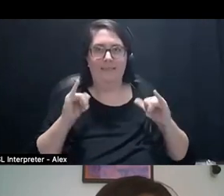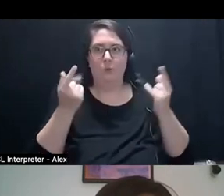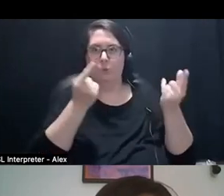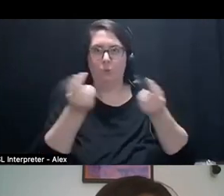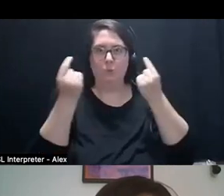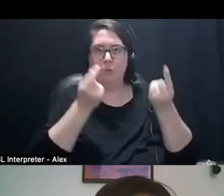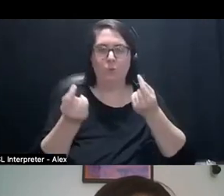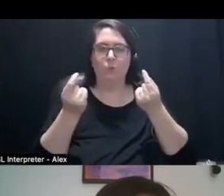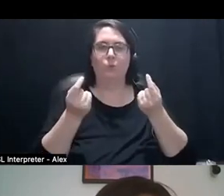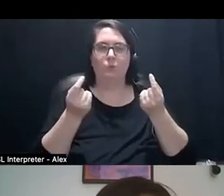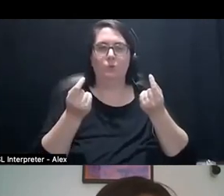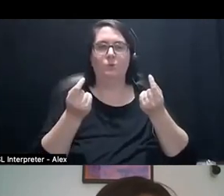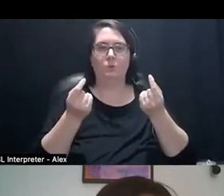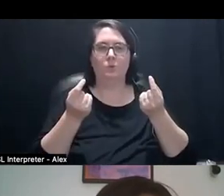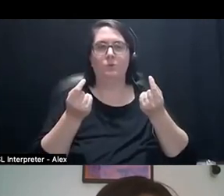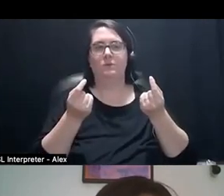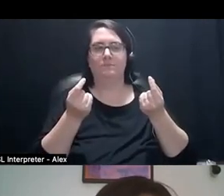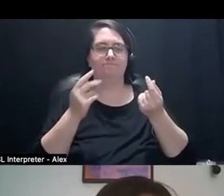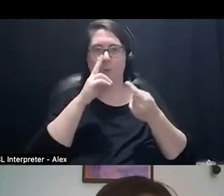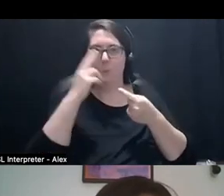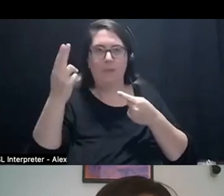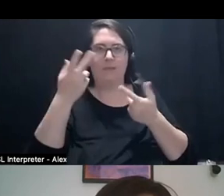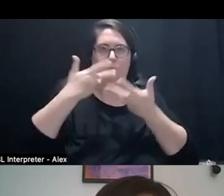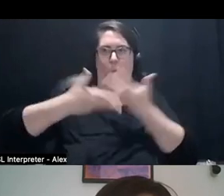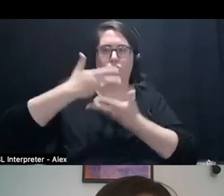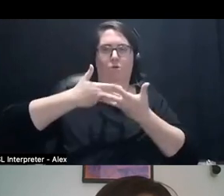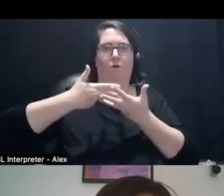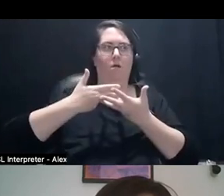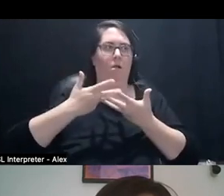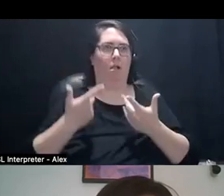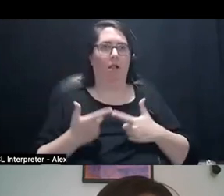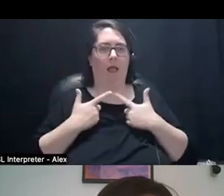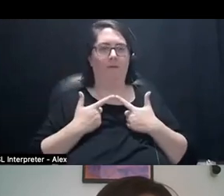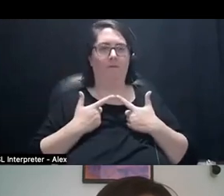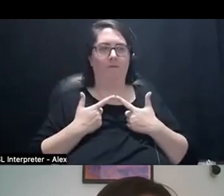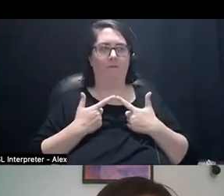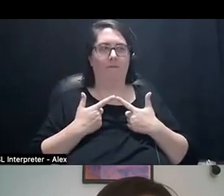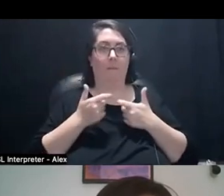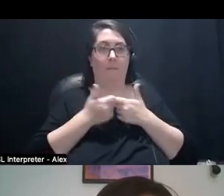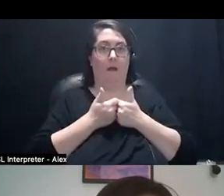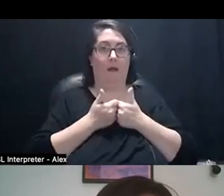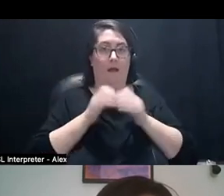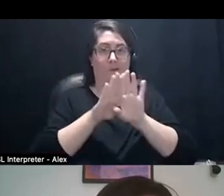dynamic. Social lives, even if we can't go past our own doors.